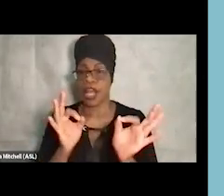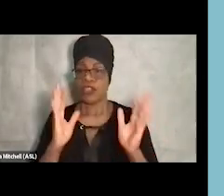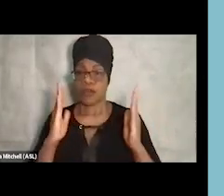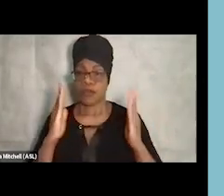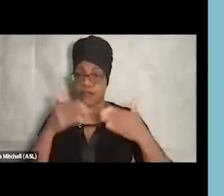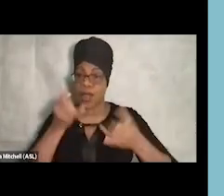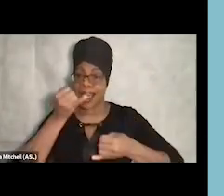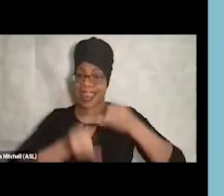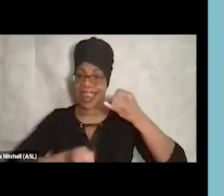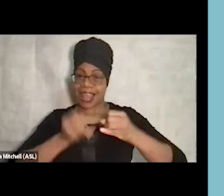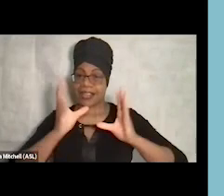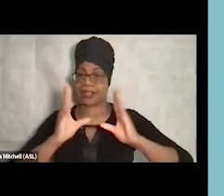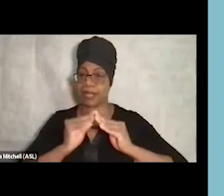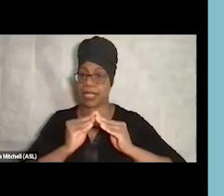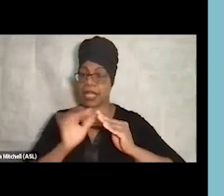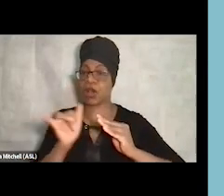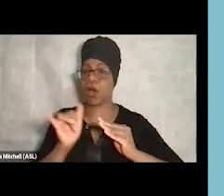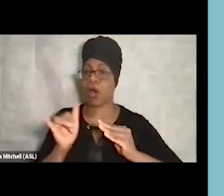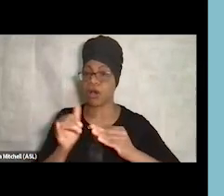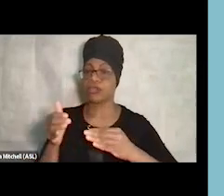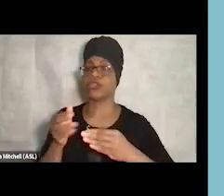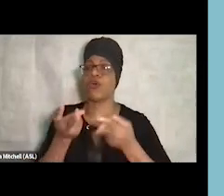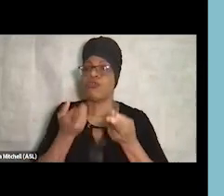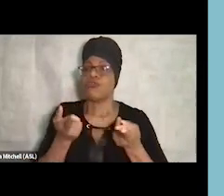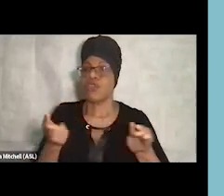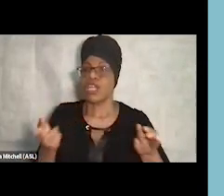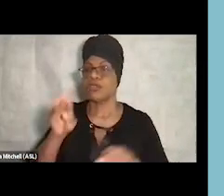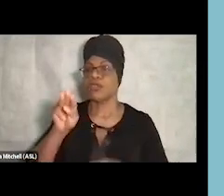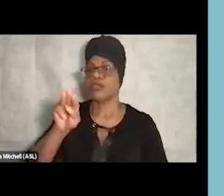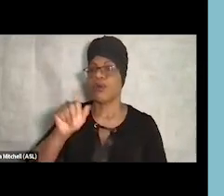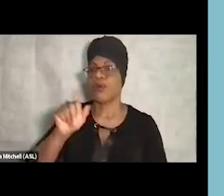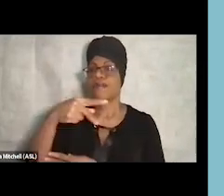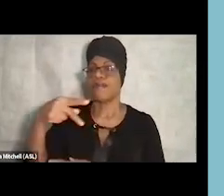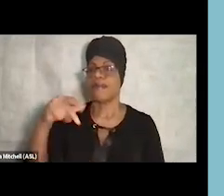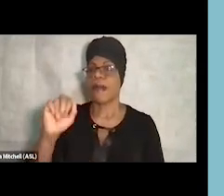We did, we shared with you all some resource mapping tools and cross-walking.